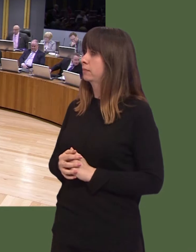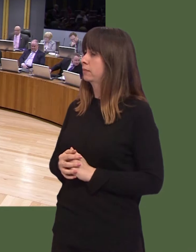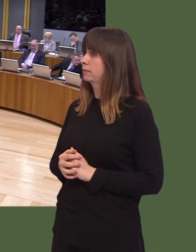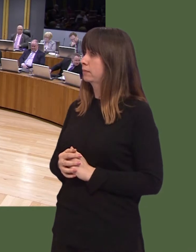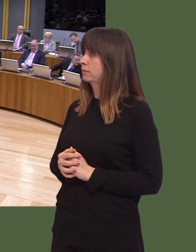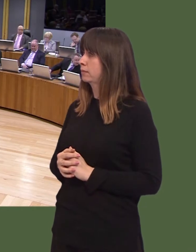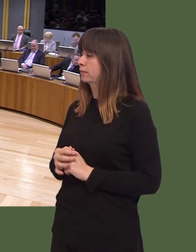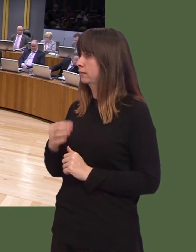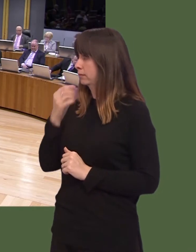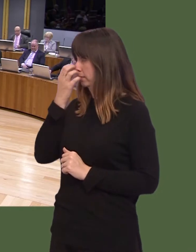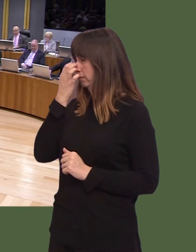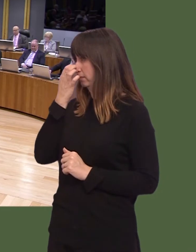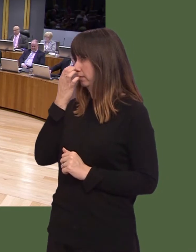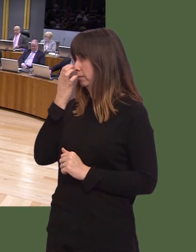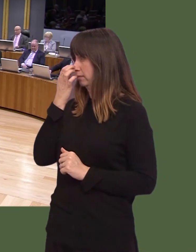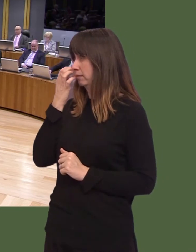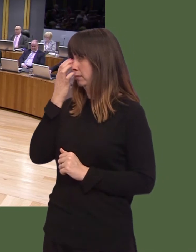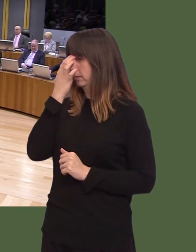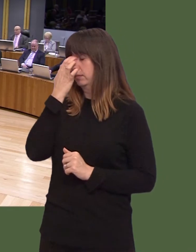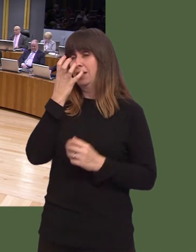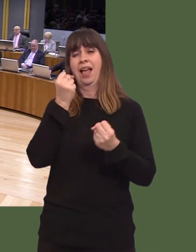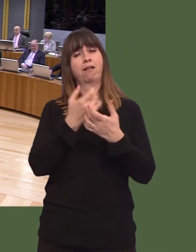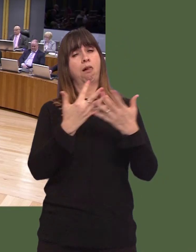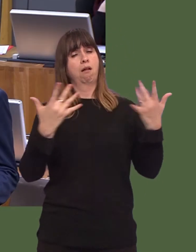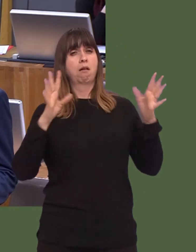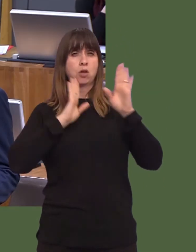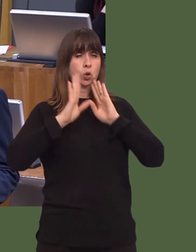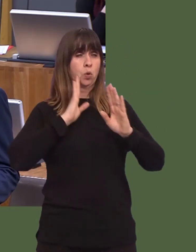Carwyn Jones: First, there are lots of young people who are homeless because of the UK